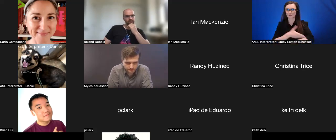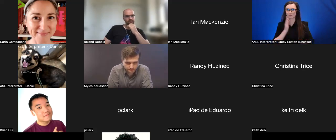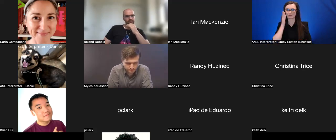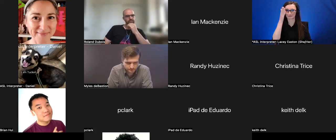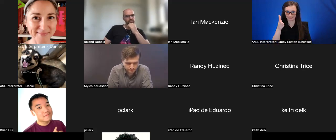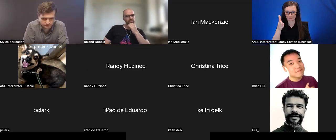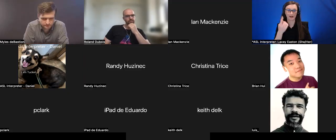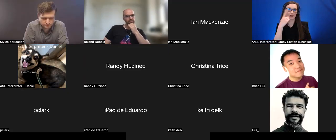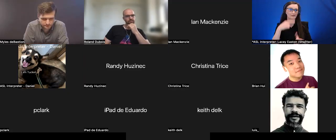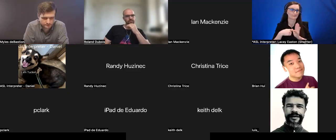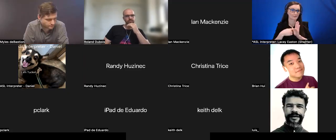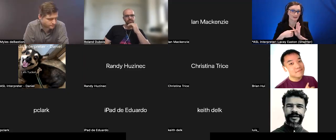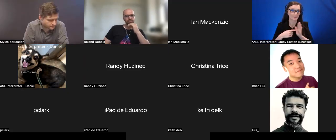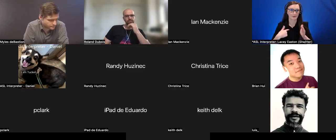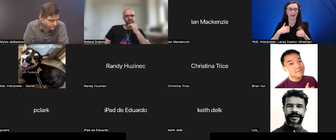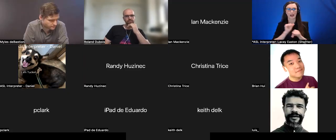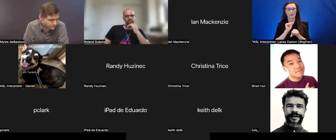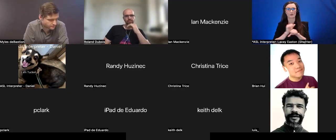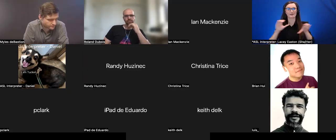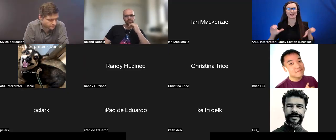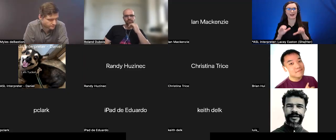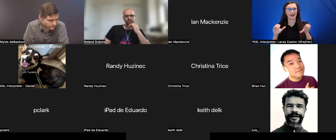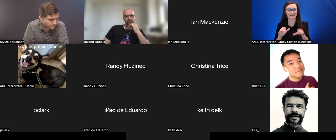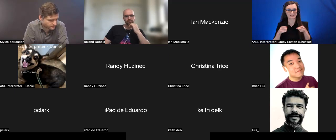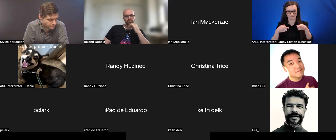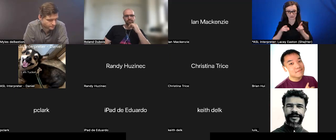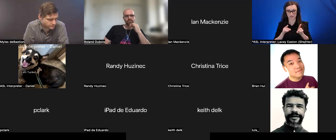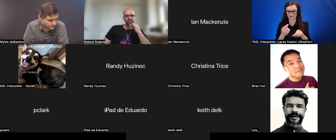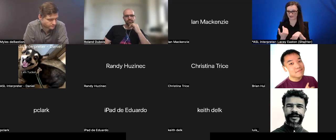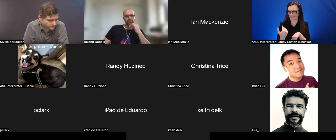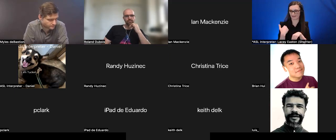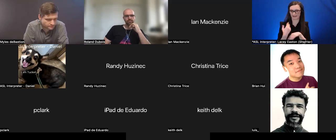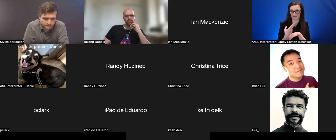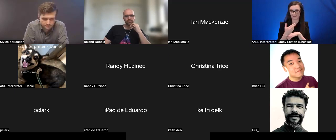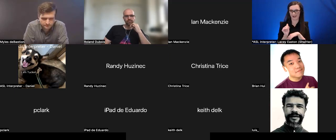I was working actively during this past Hackathon to set up a live captioning system